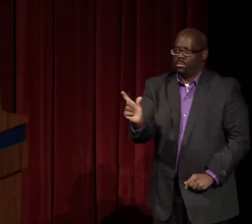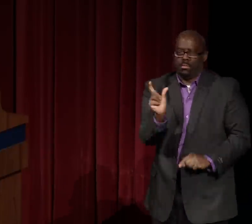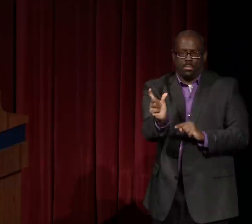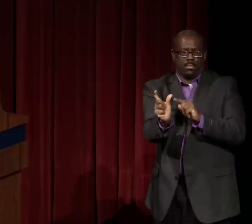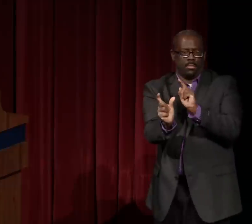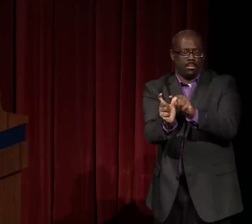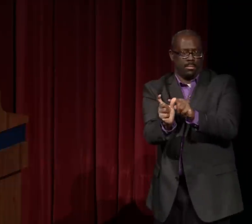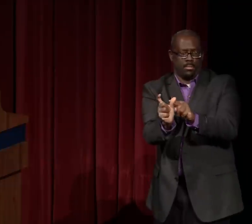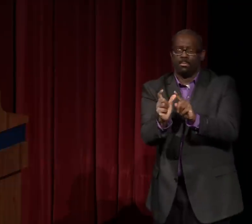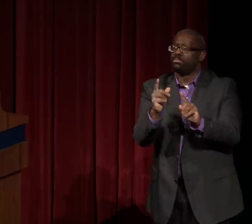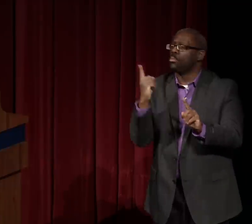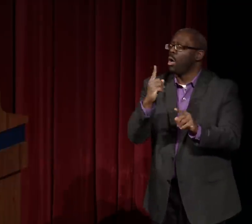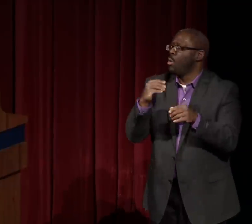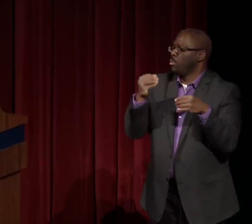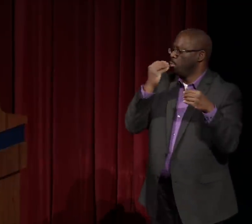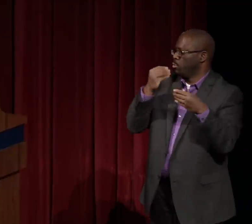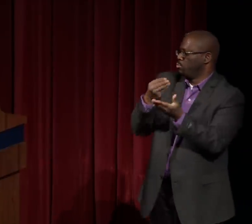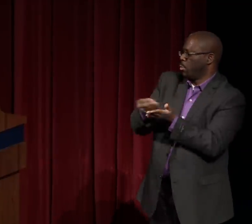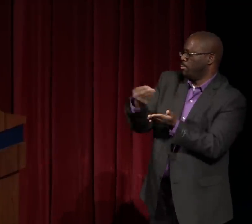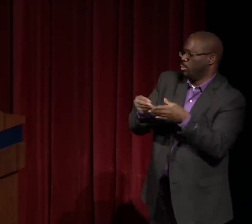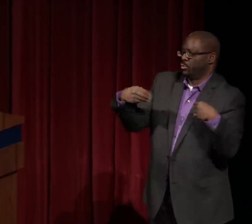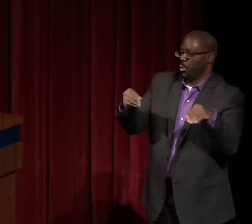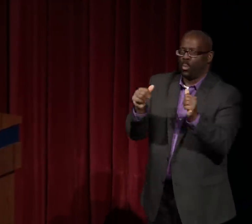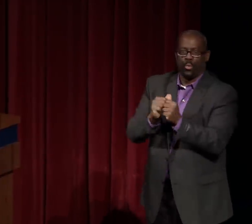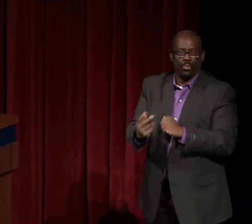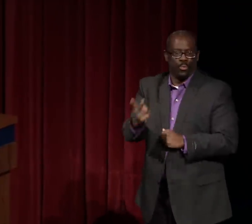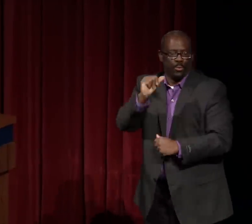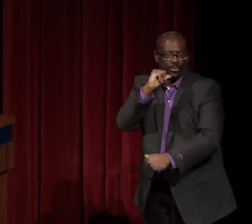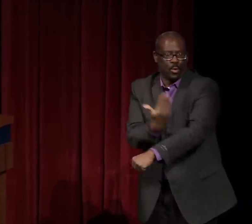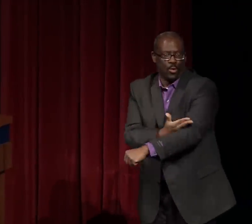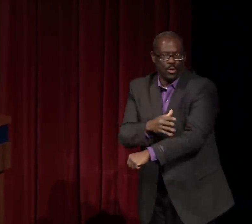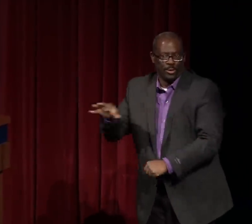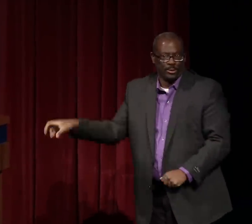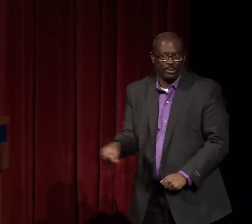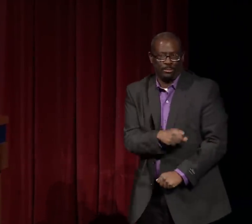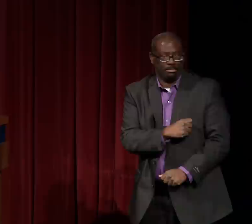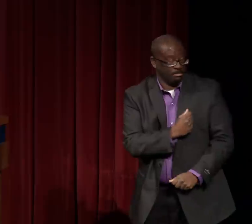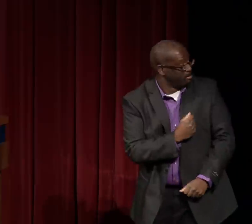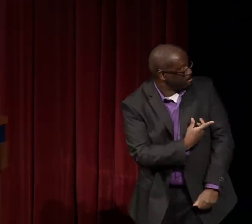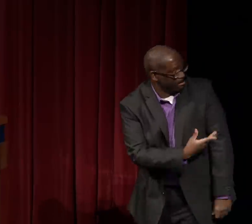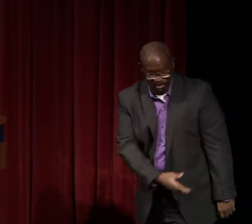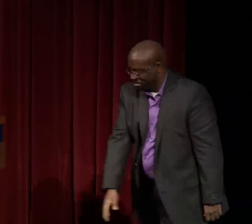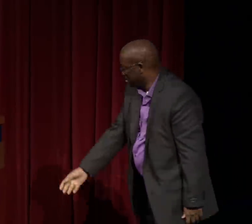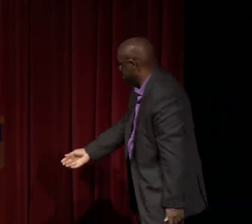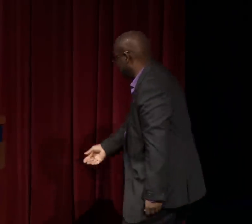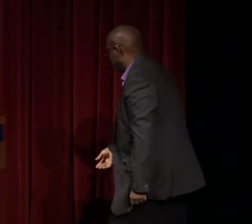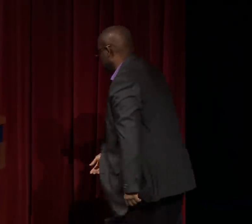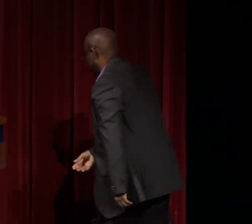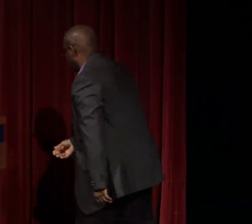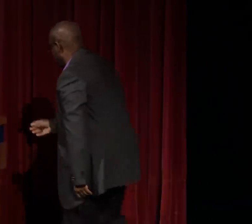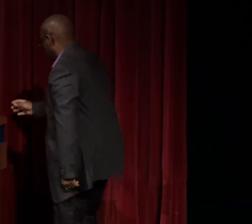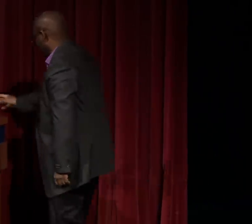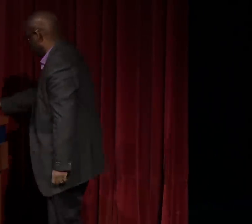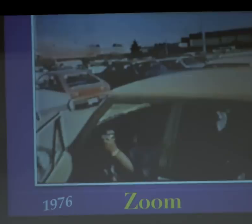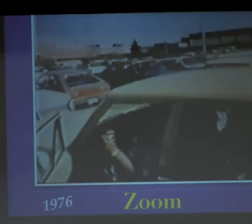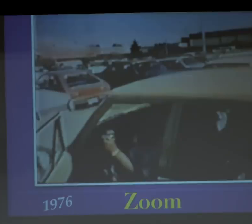It's not the entire documentary. It's only a few minute clip of her going to the supermarket with her two kids. So we'll take a look.